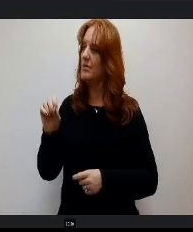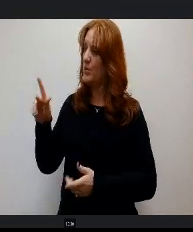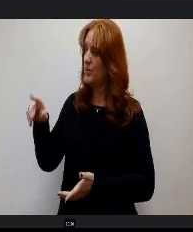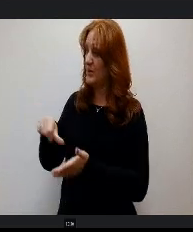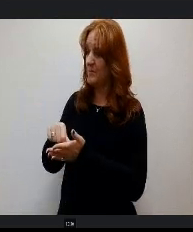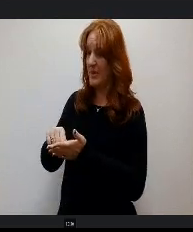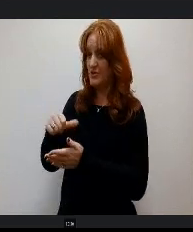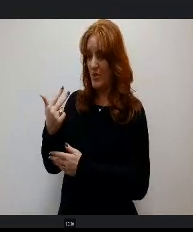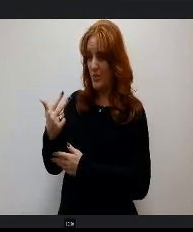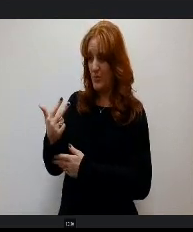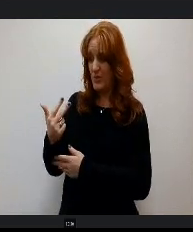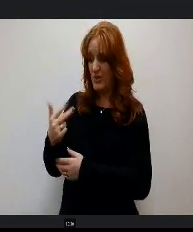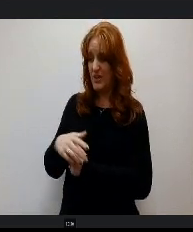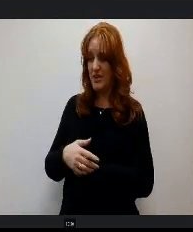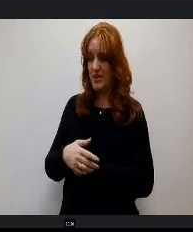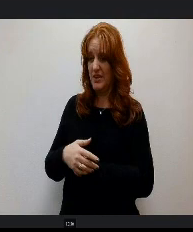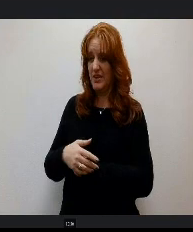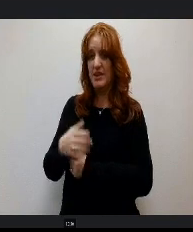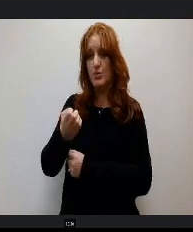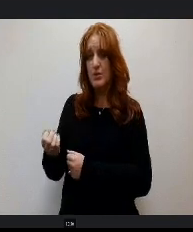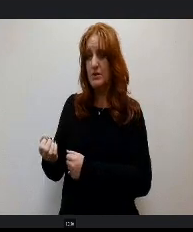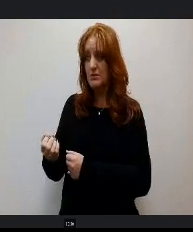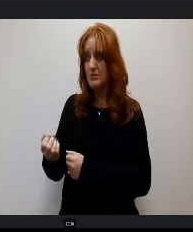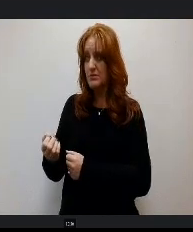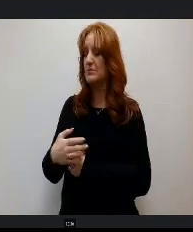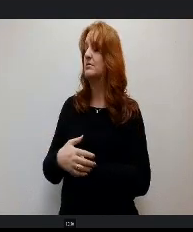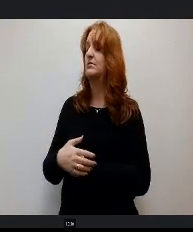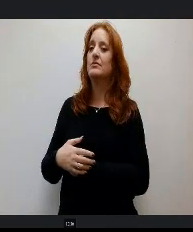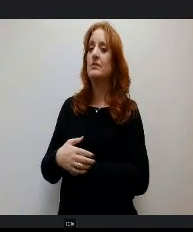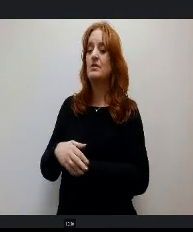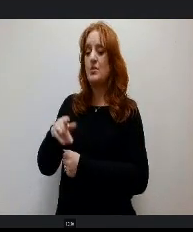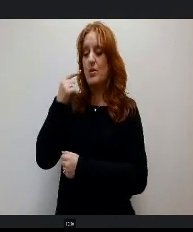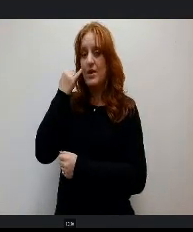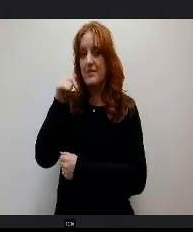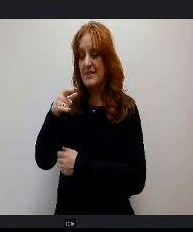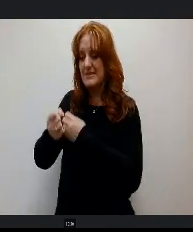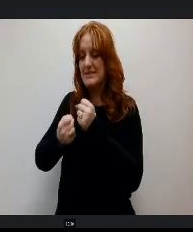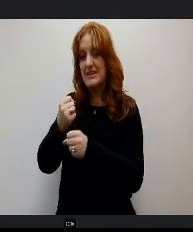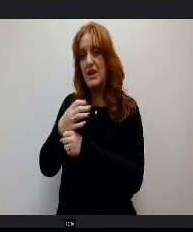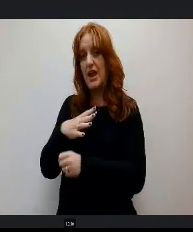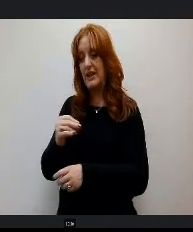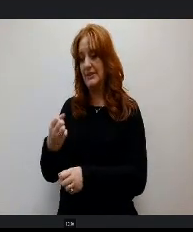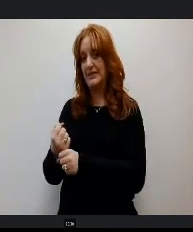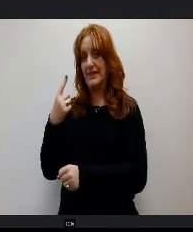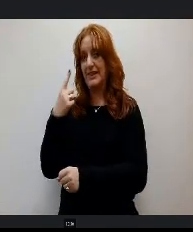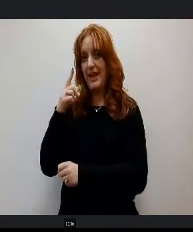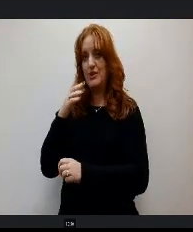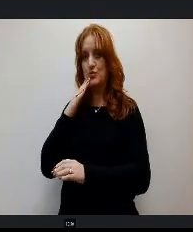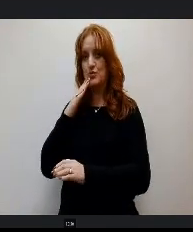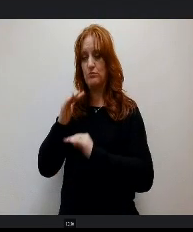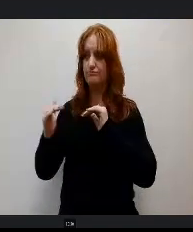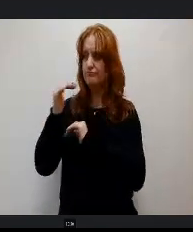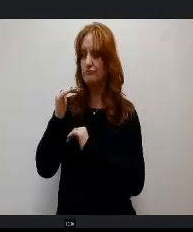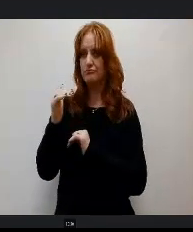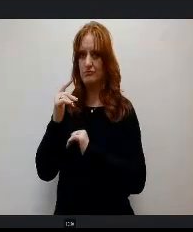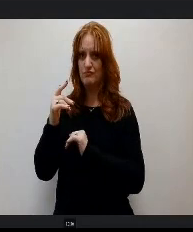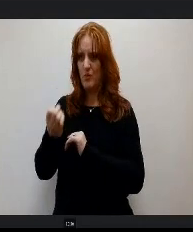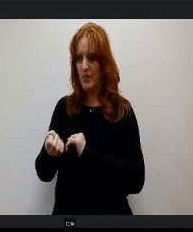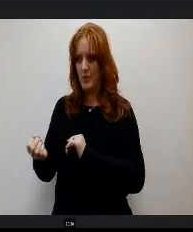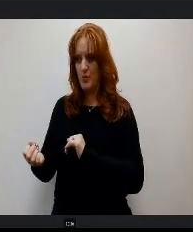Equipment. Yes. So it's this year and last year we exceeded the budget amount for those for